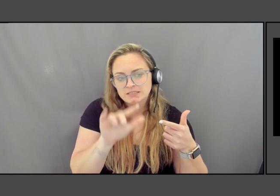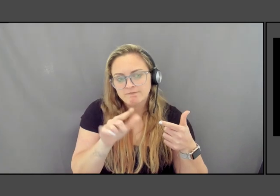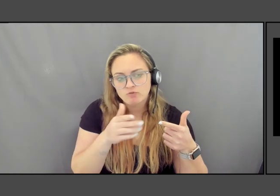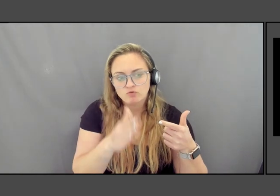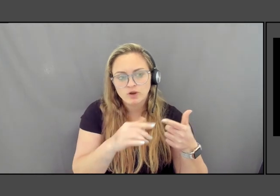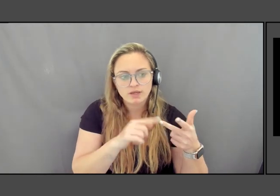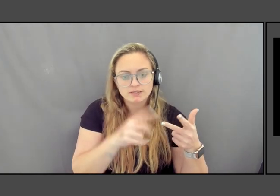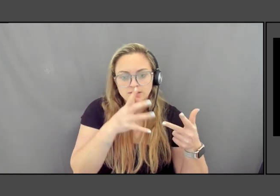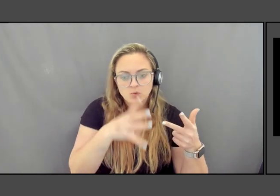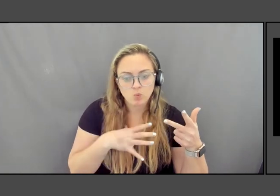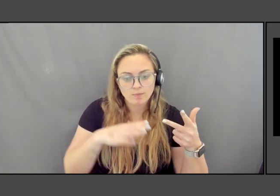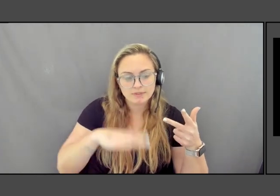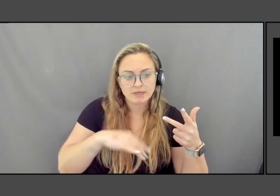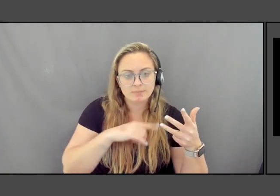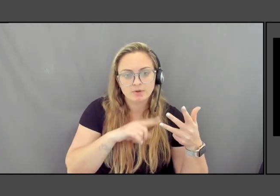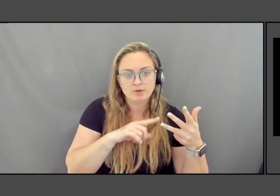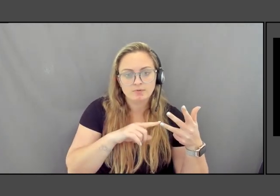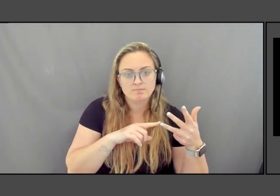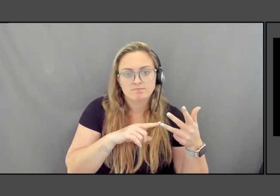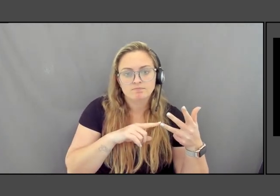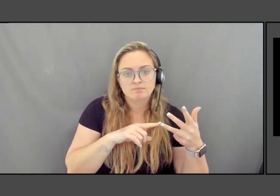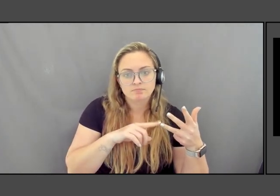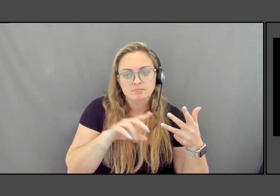then the conference project, which is a multipart,